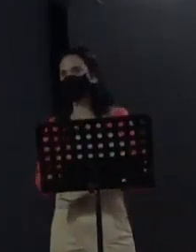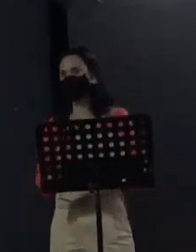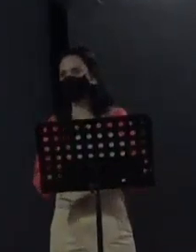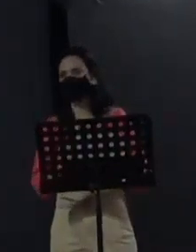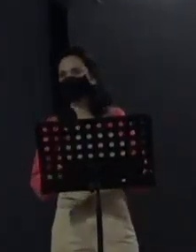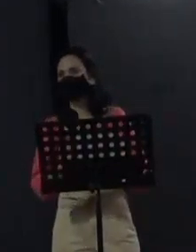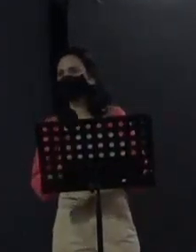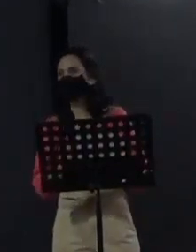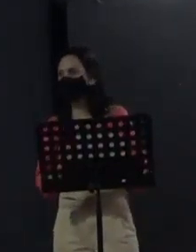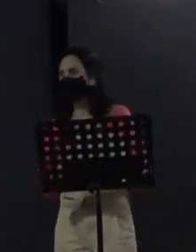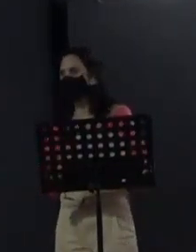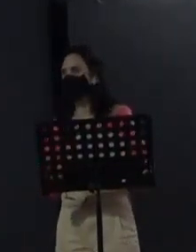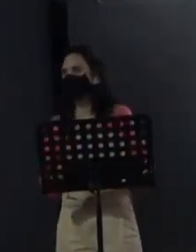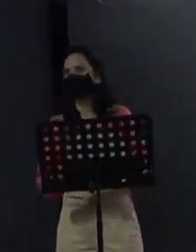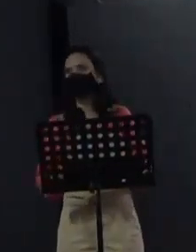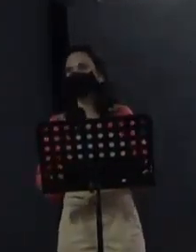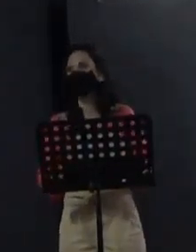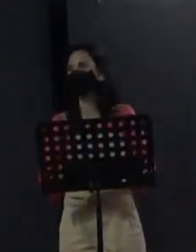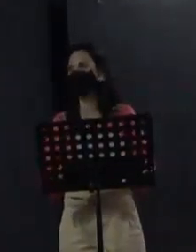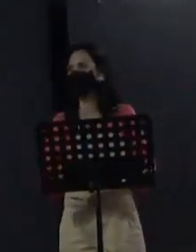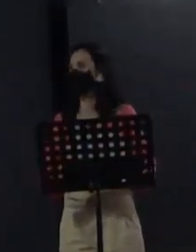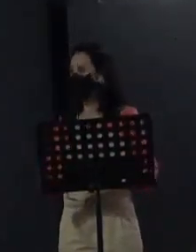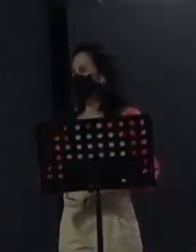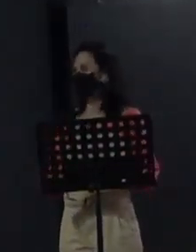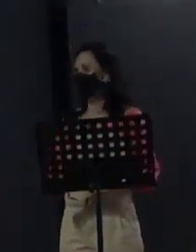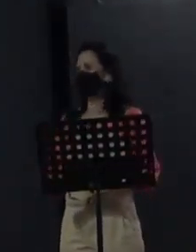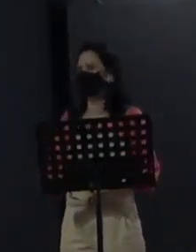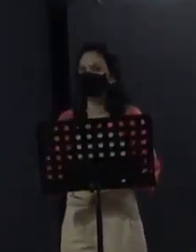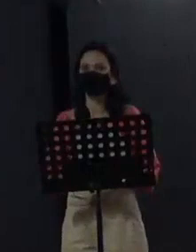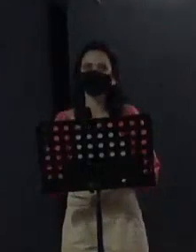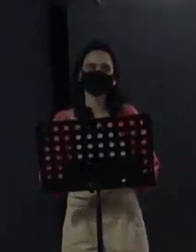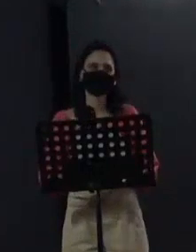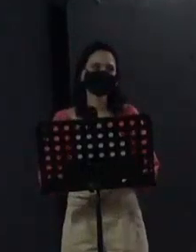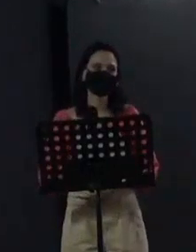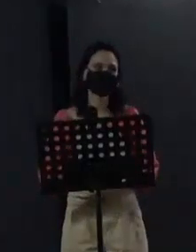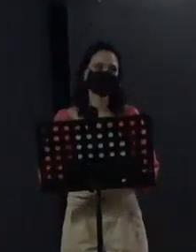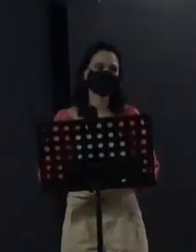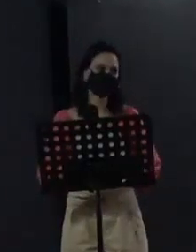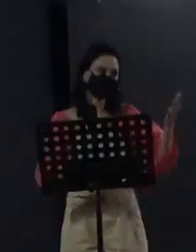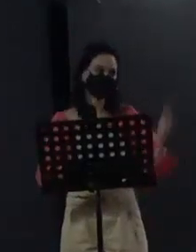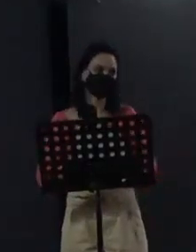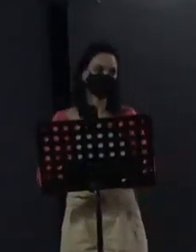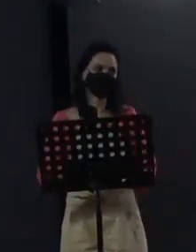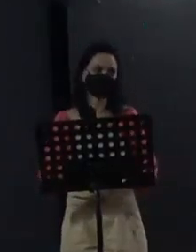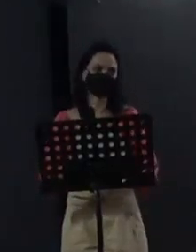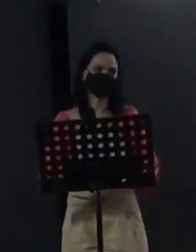Ana Turcios I have the pleasure of meeting most of the women present here